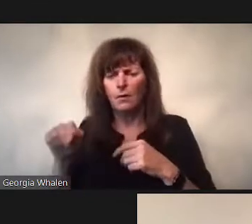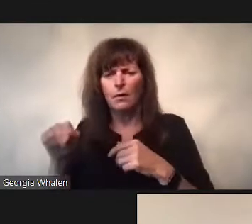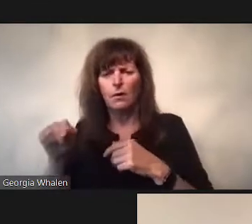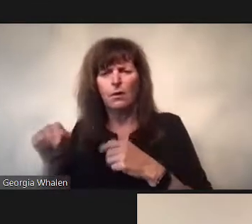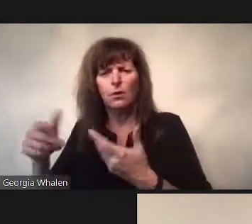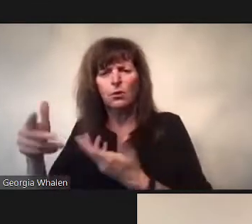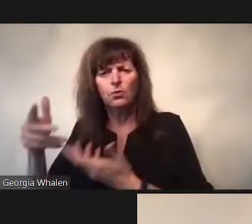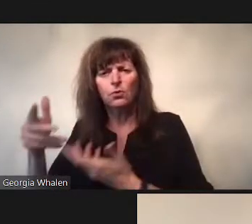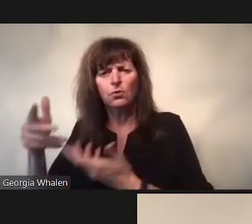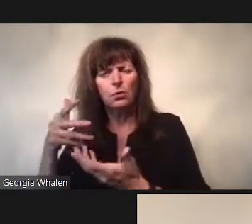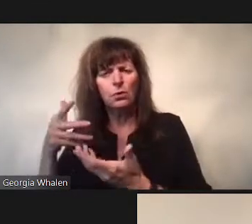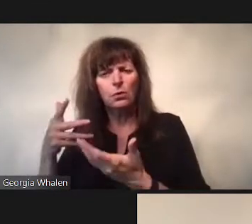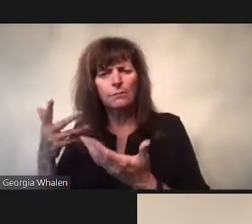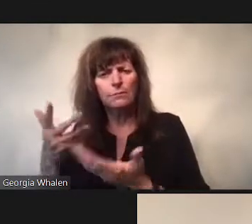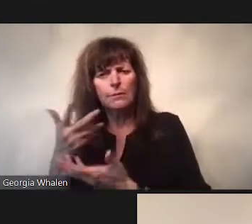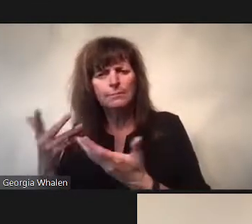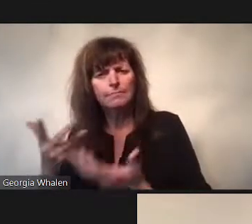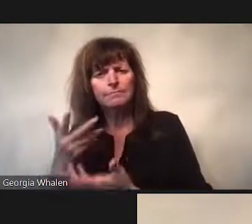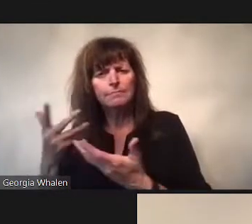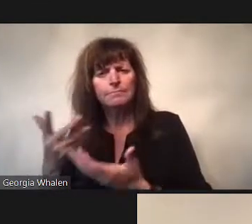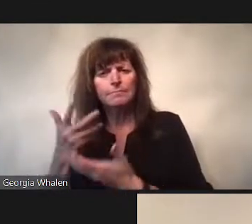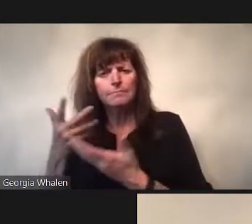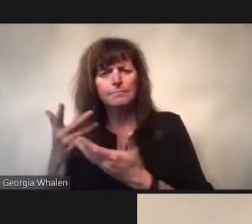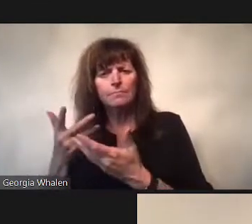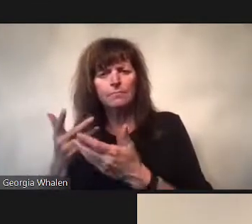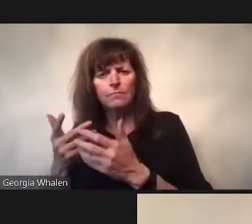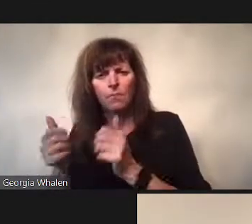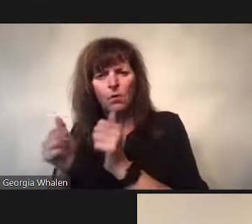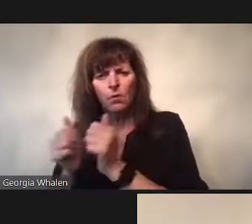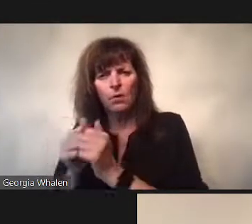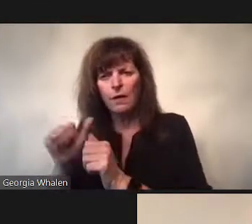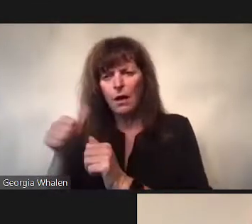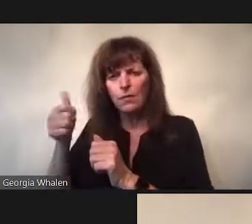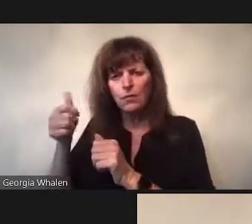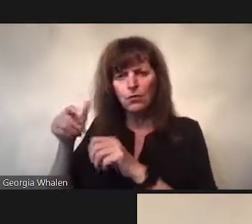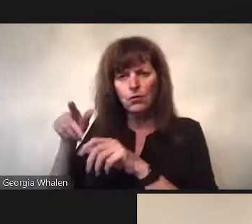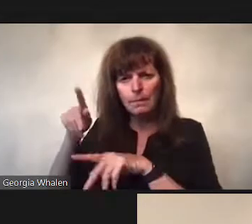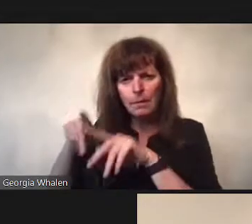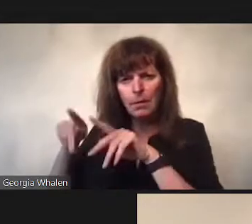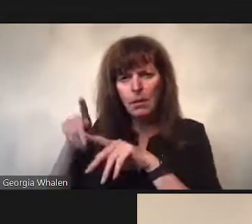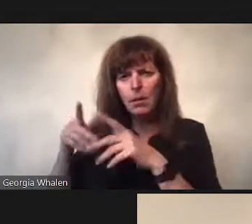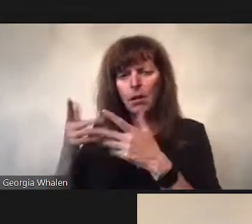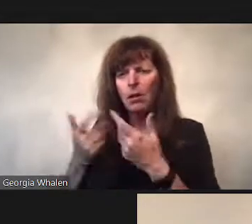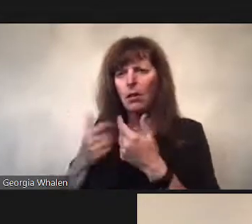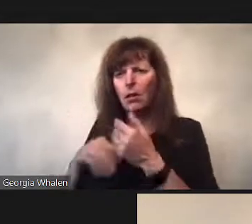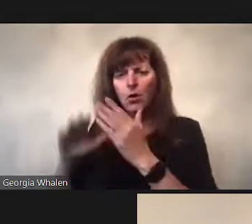as a result of the pandmeic.